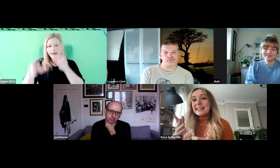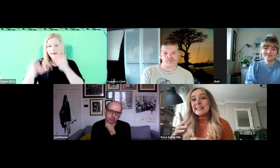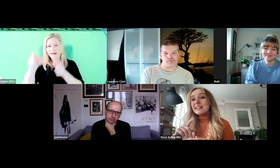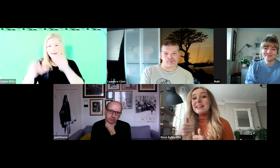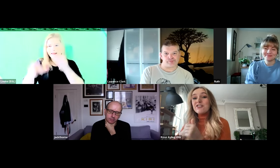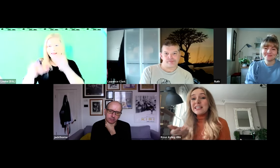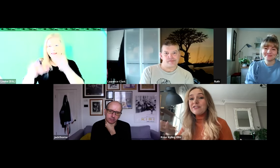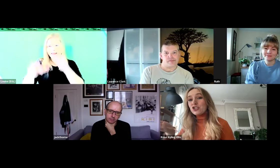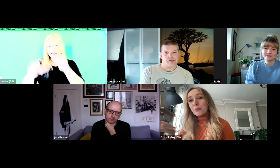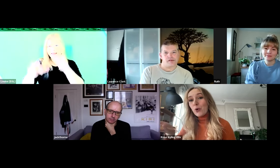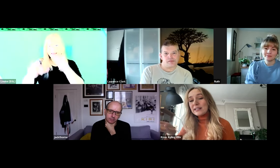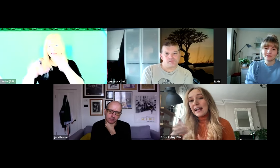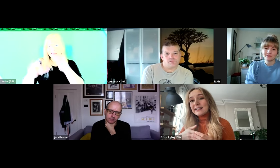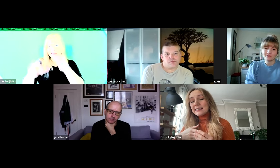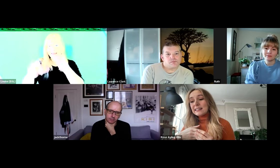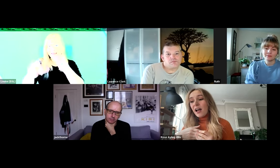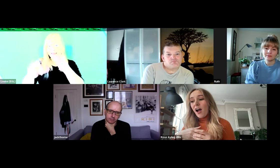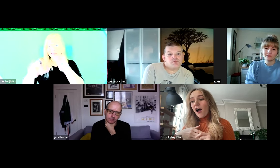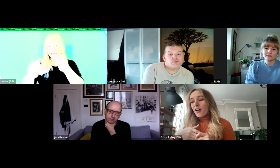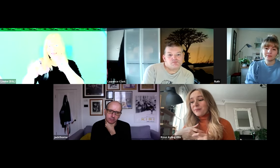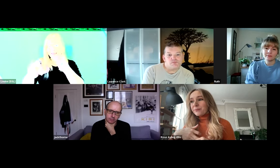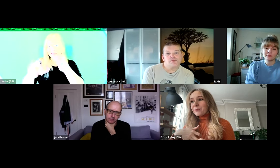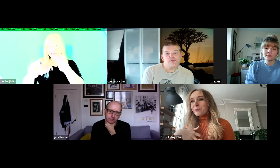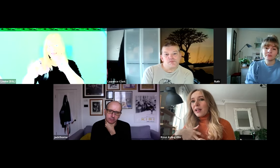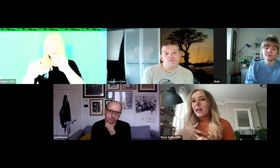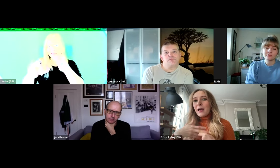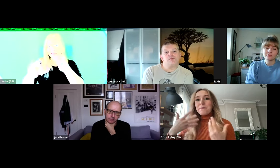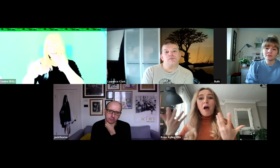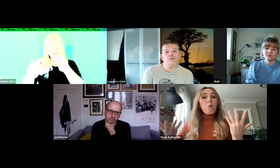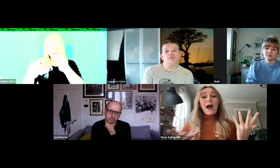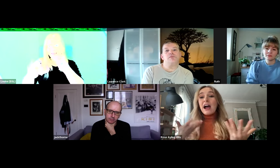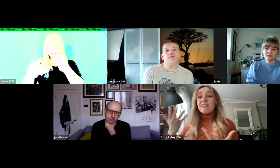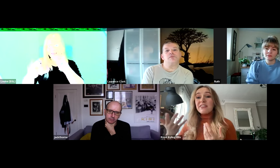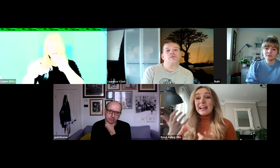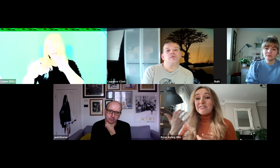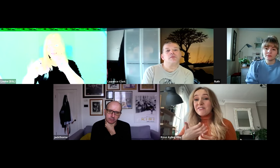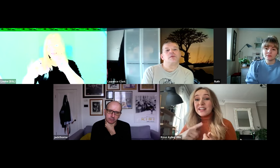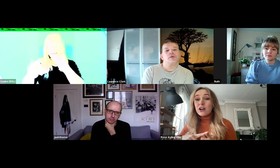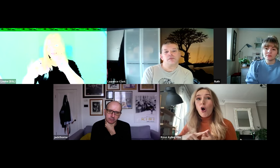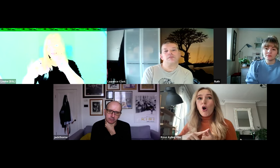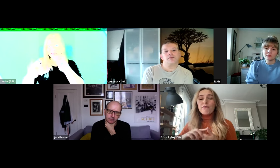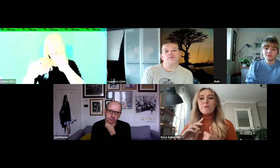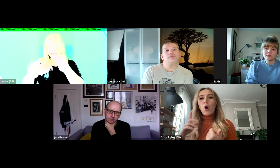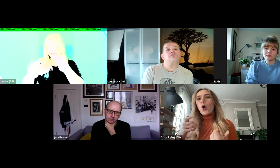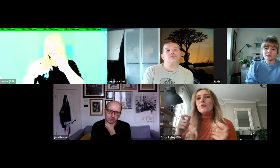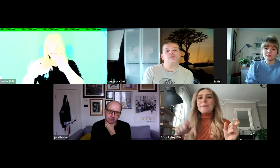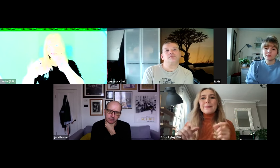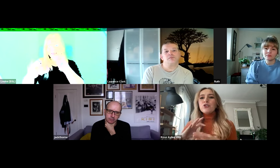they're never even just supporting actors. Whether that is the fear of, "oh the people